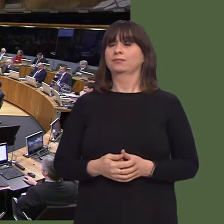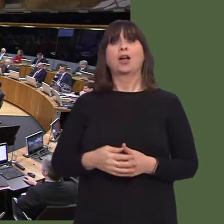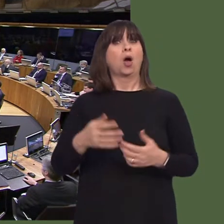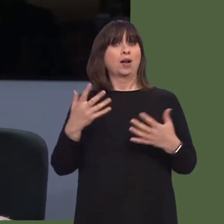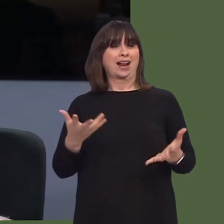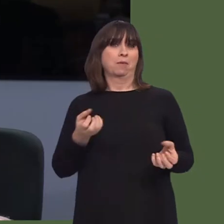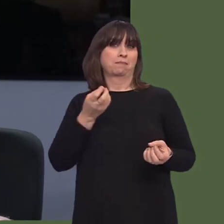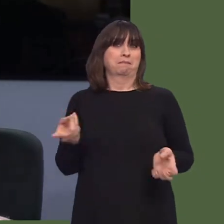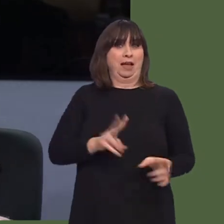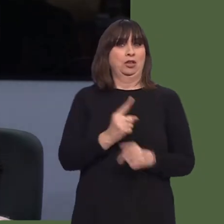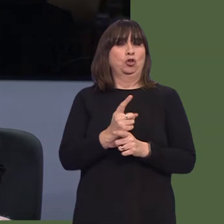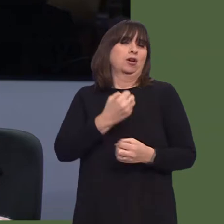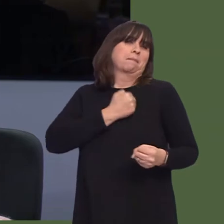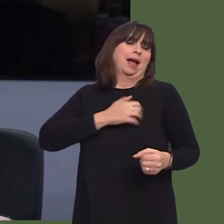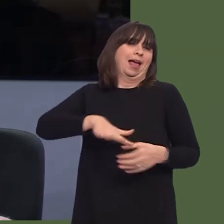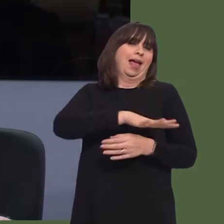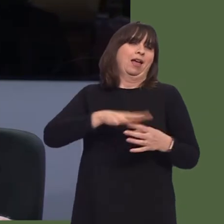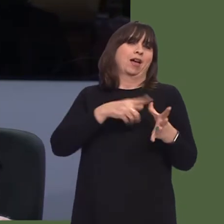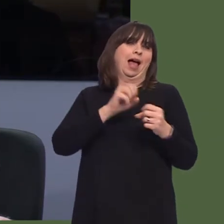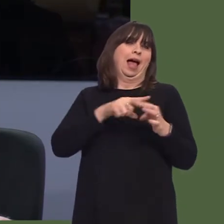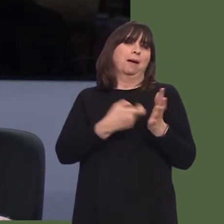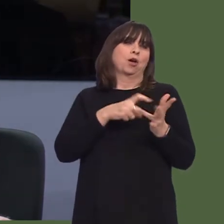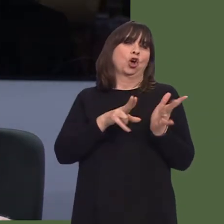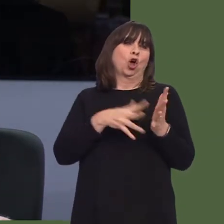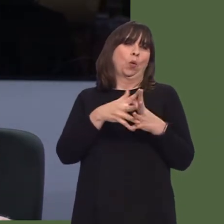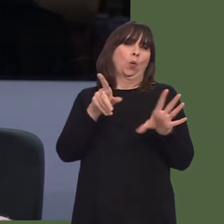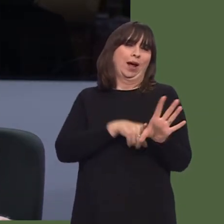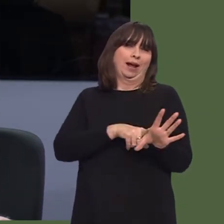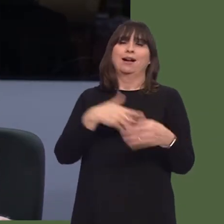It's a question now to see whether that part can be replaced.